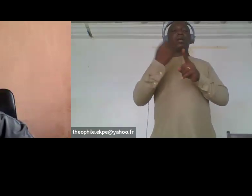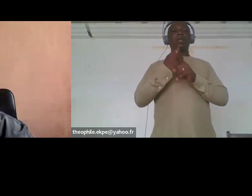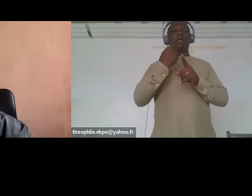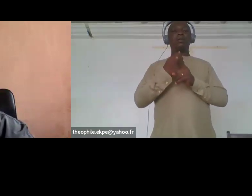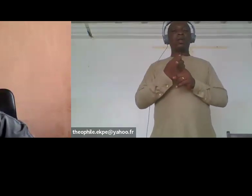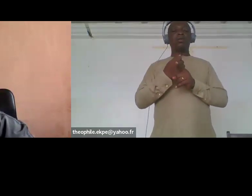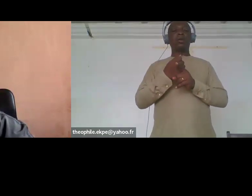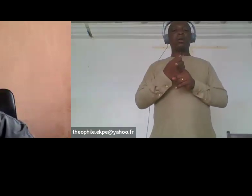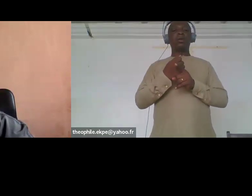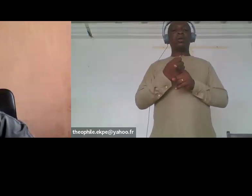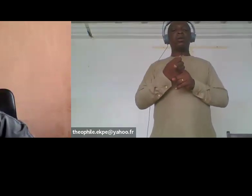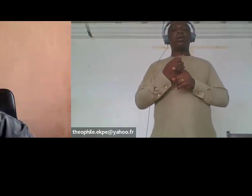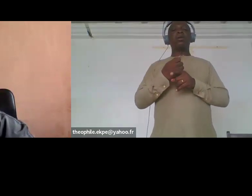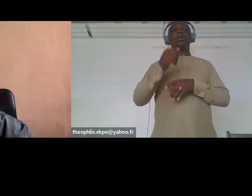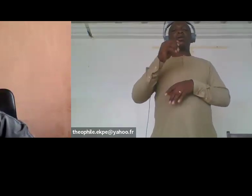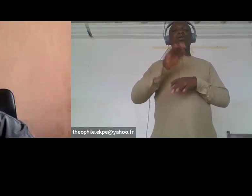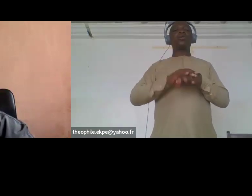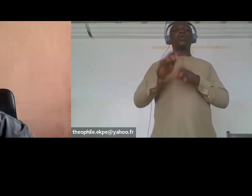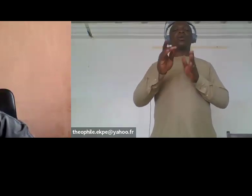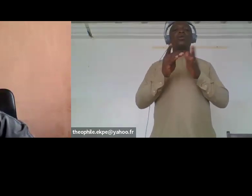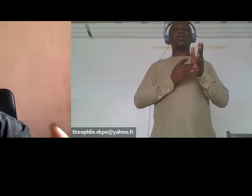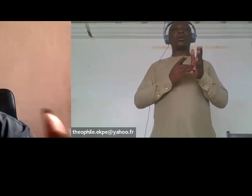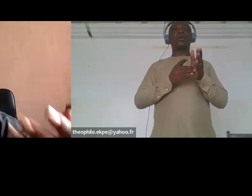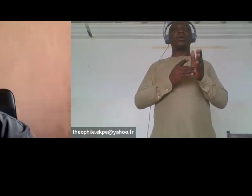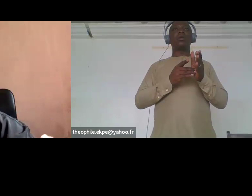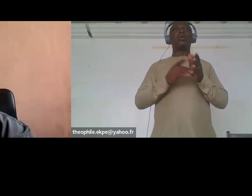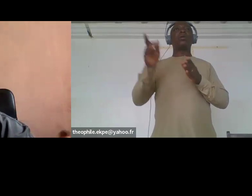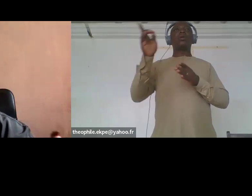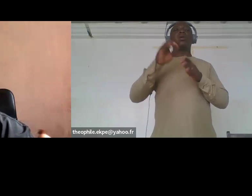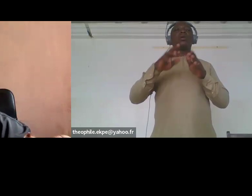and we know that we will be able to do this by building a strong network that